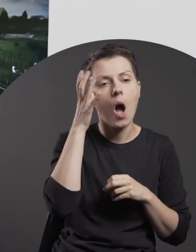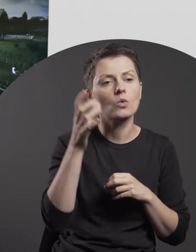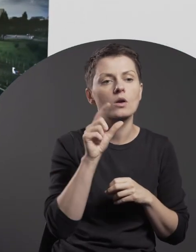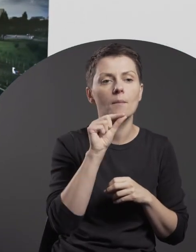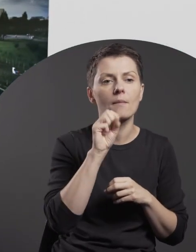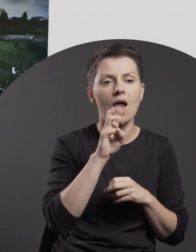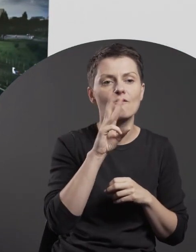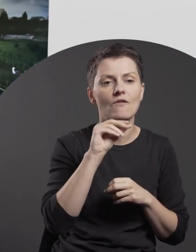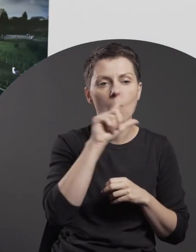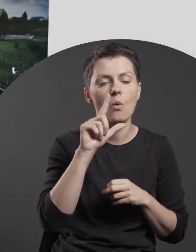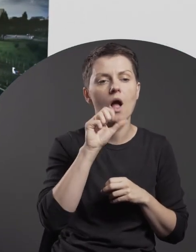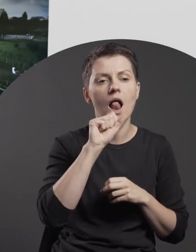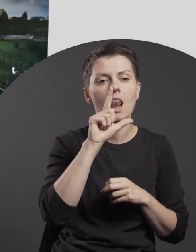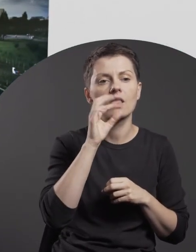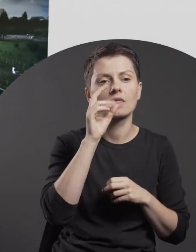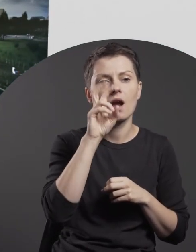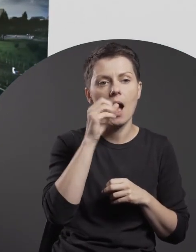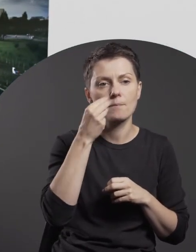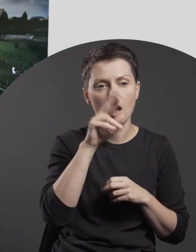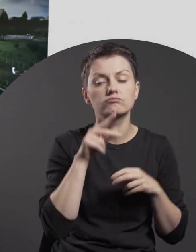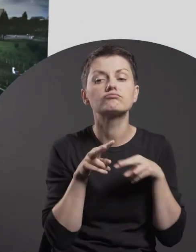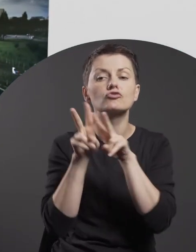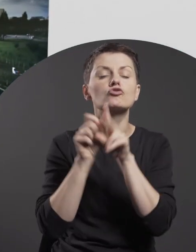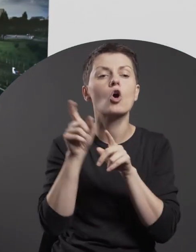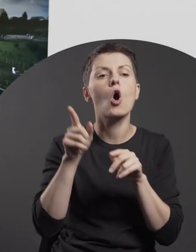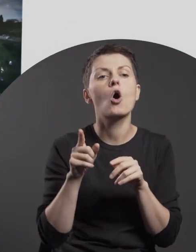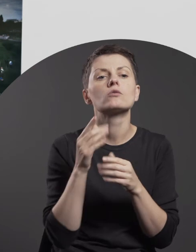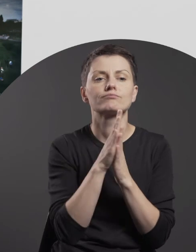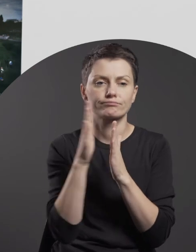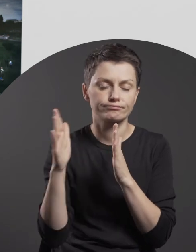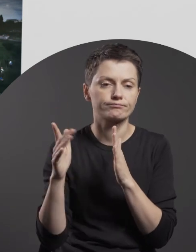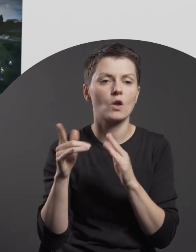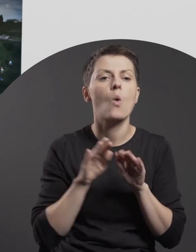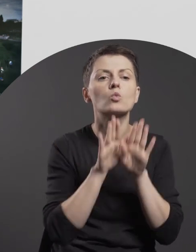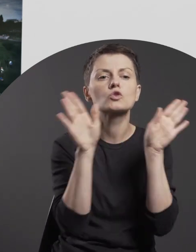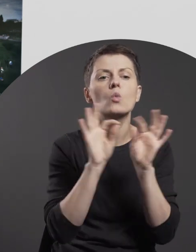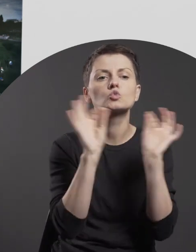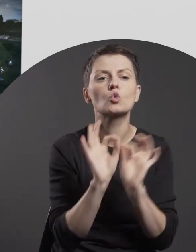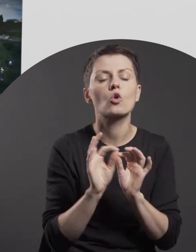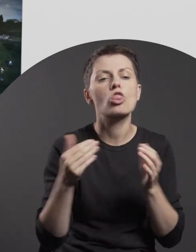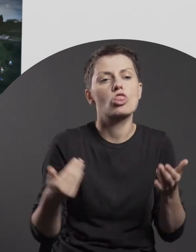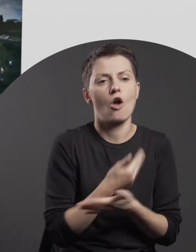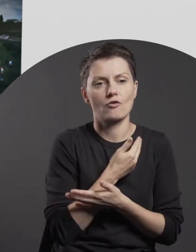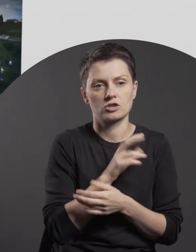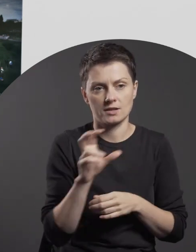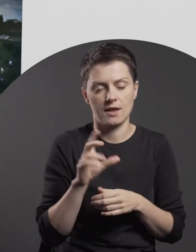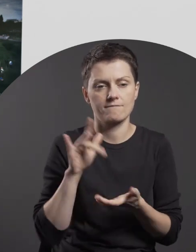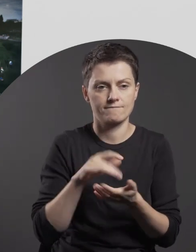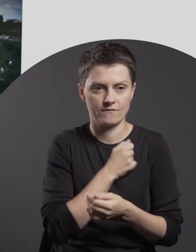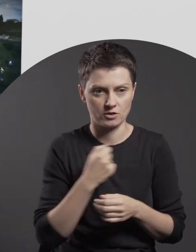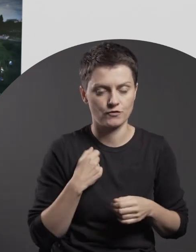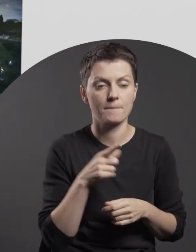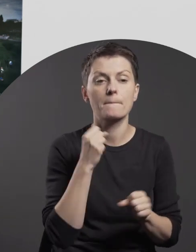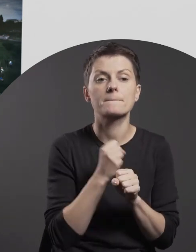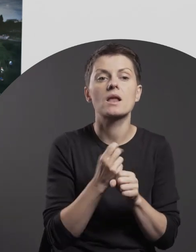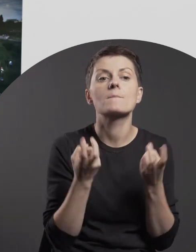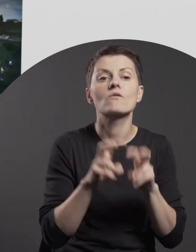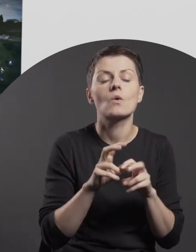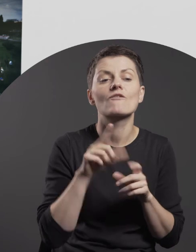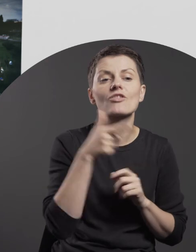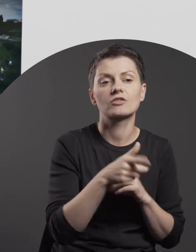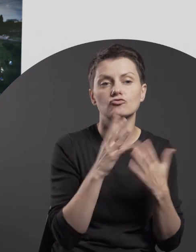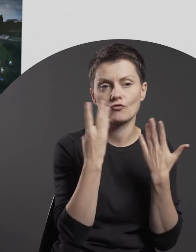Created in 2009, the work is part of the collection of the Museum of Modern Art.